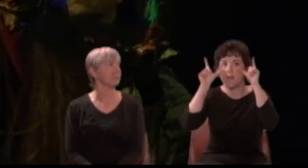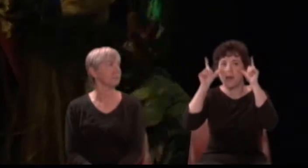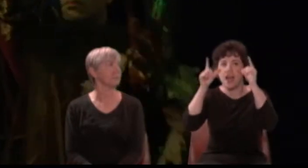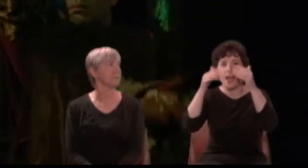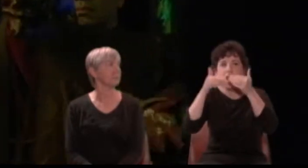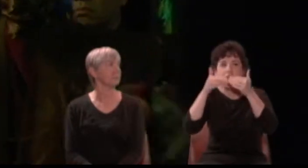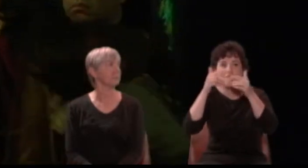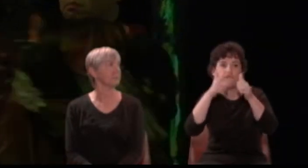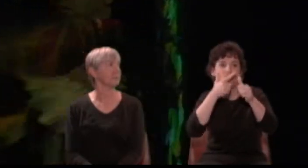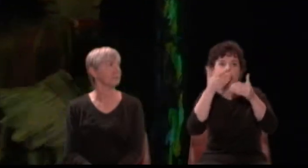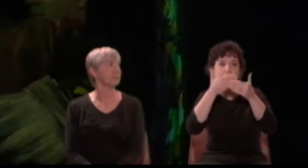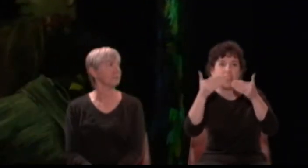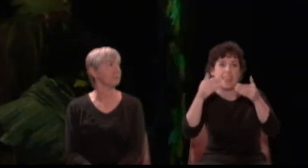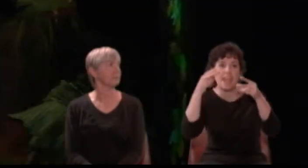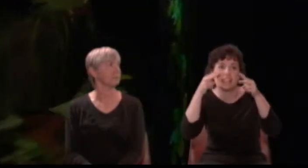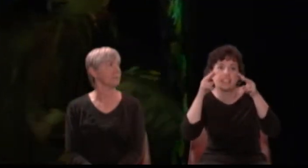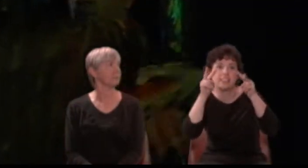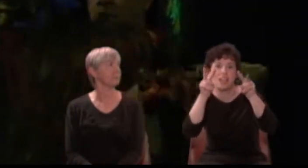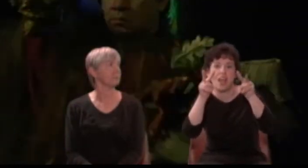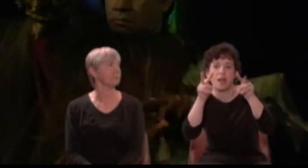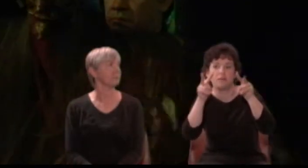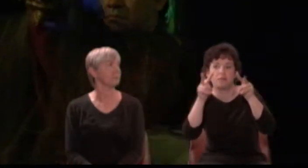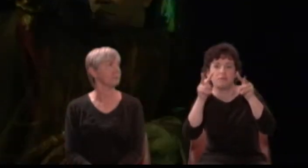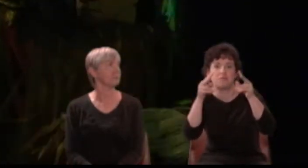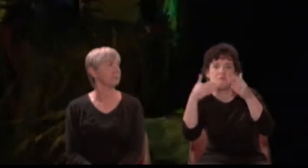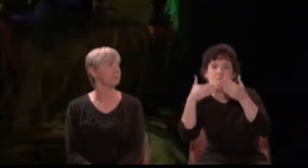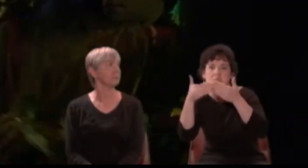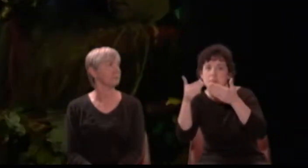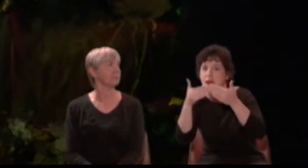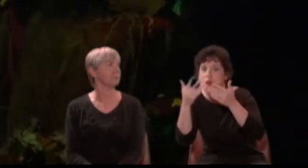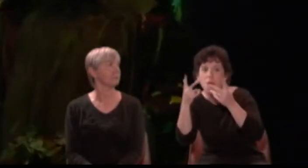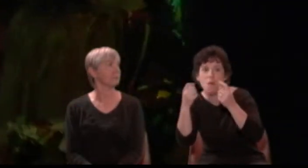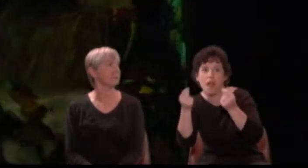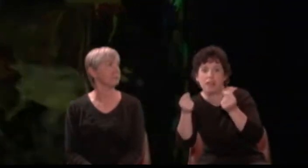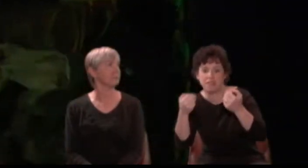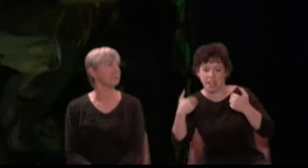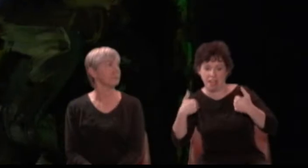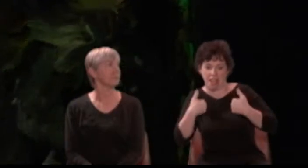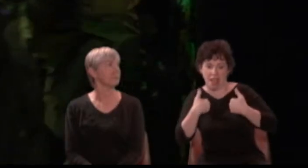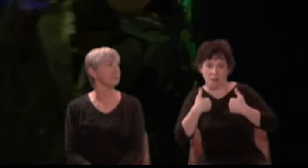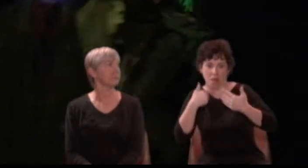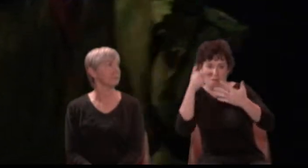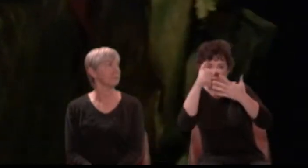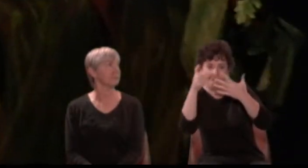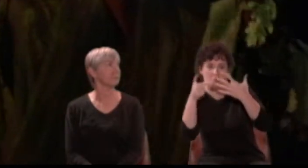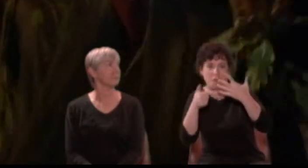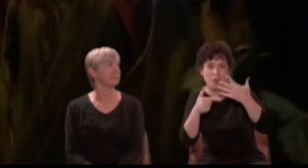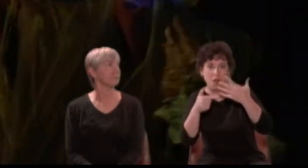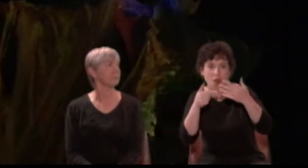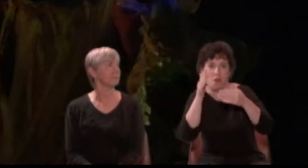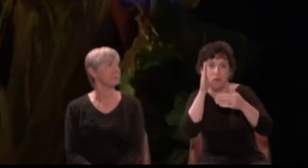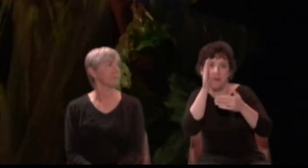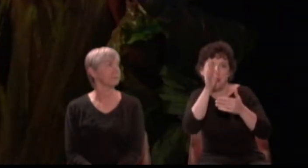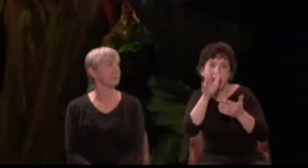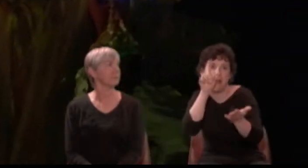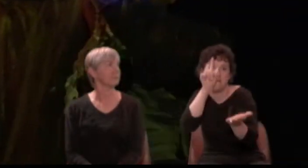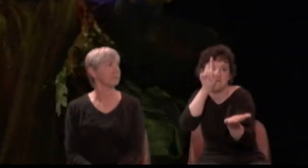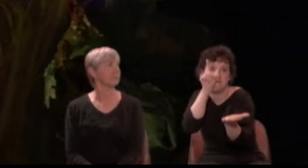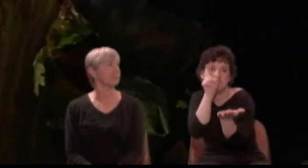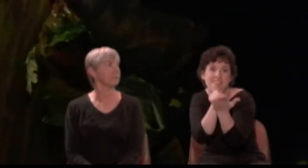(be it lion, bear, or on busy ape) she shall pursue it with the soul of love.